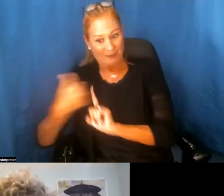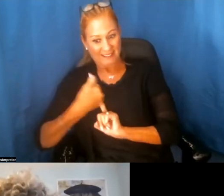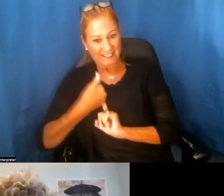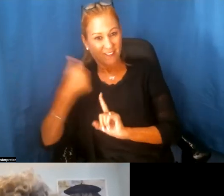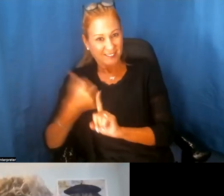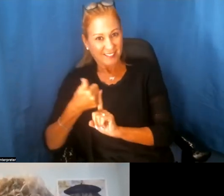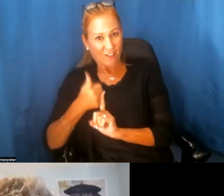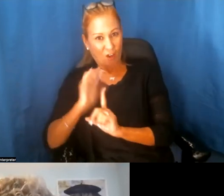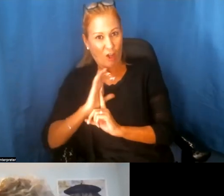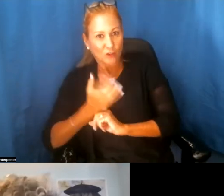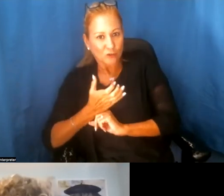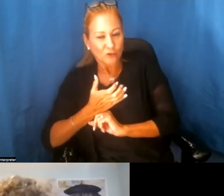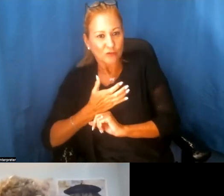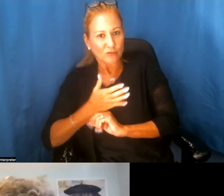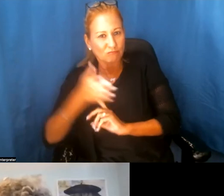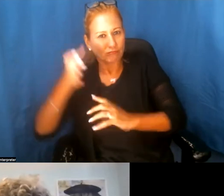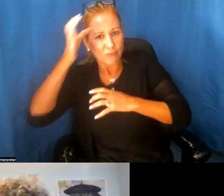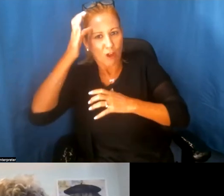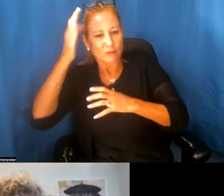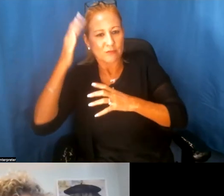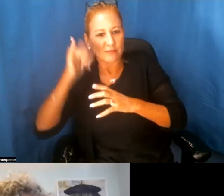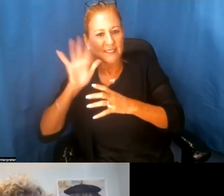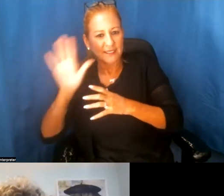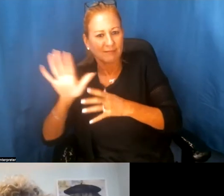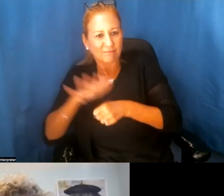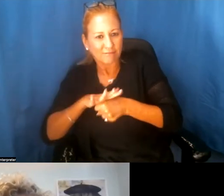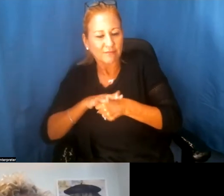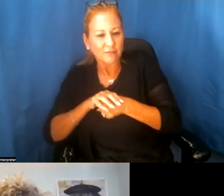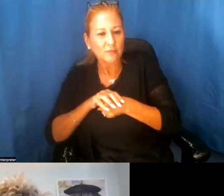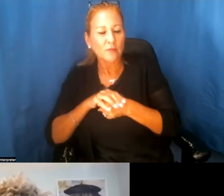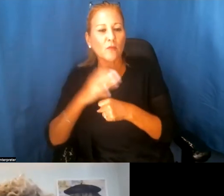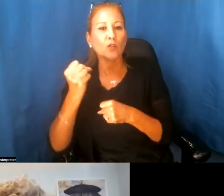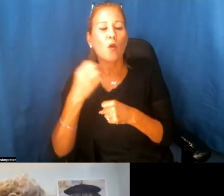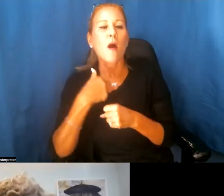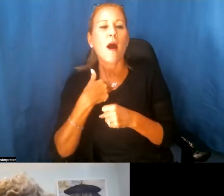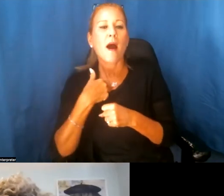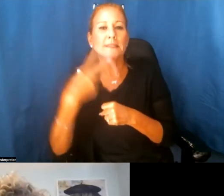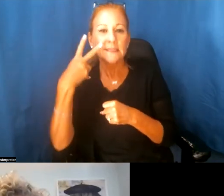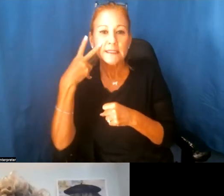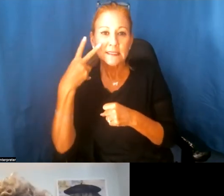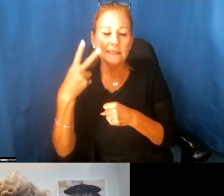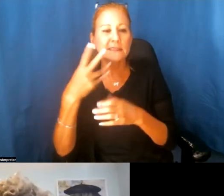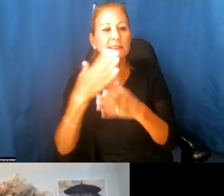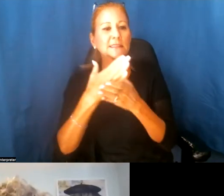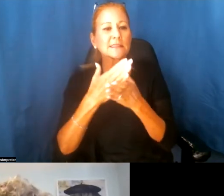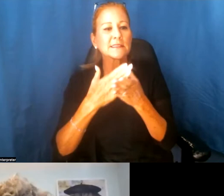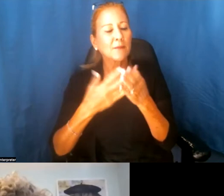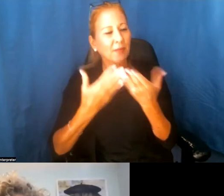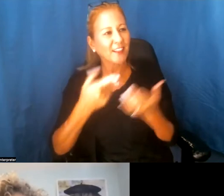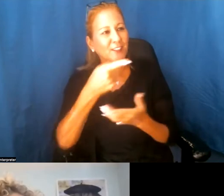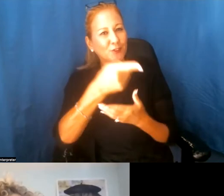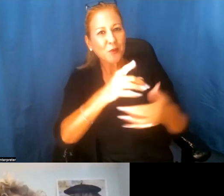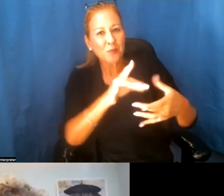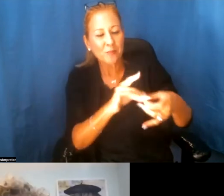indigenous scholar. And, and so I see some of the things that you're talking about, the